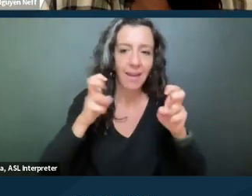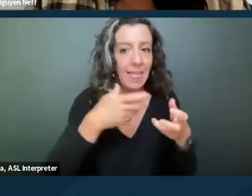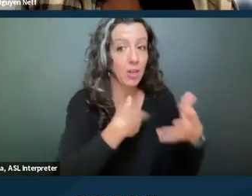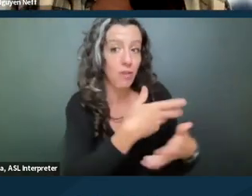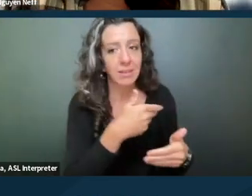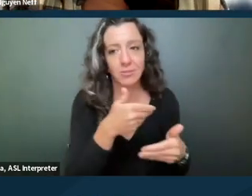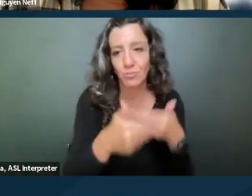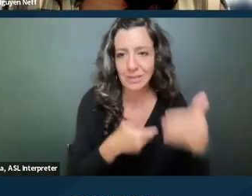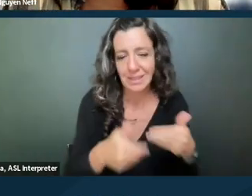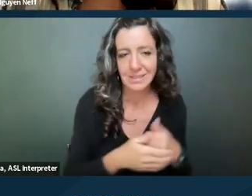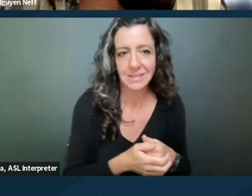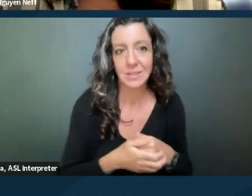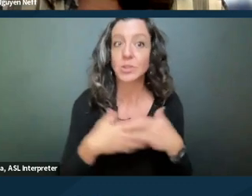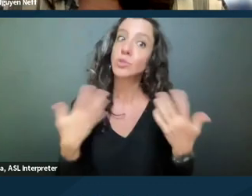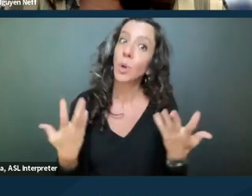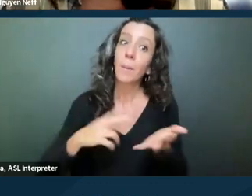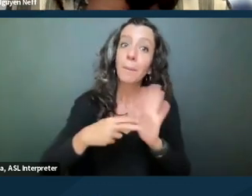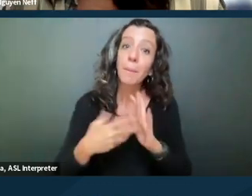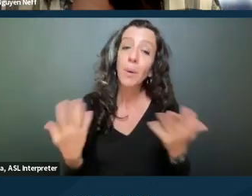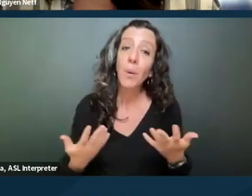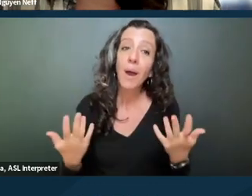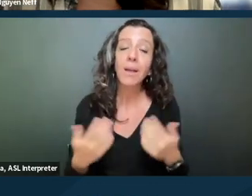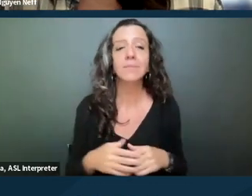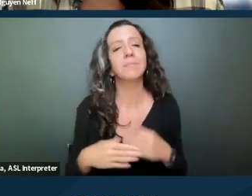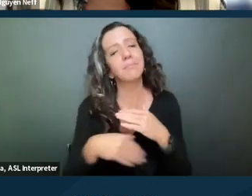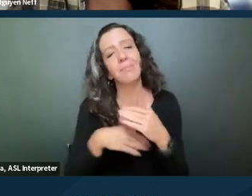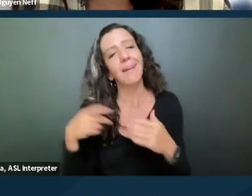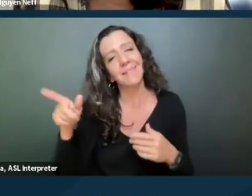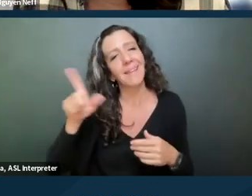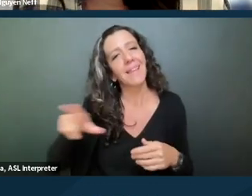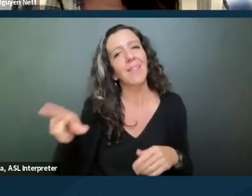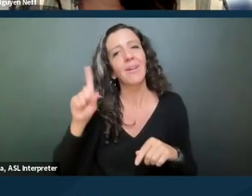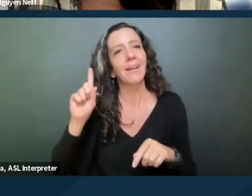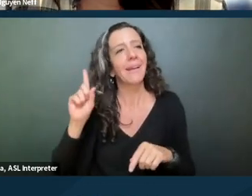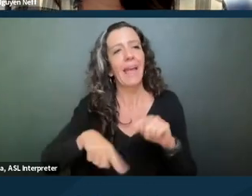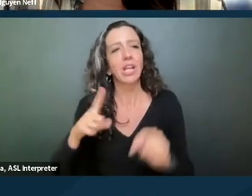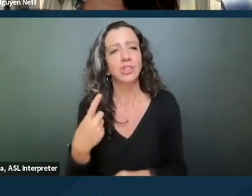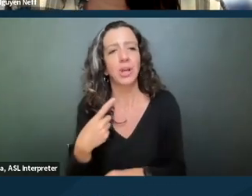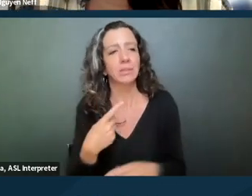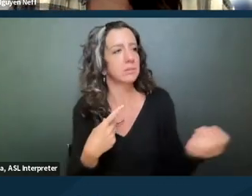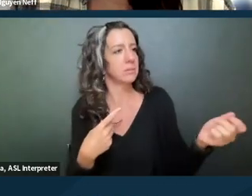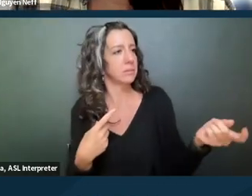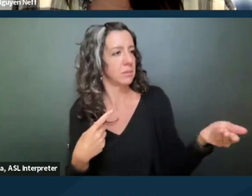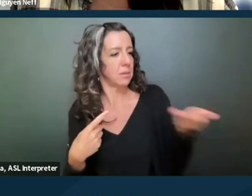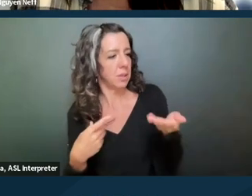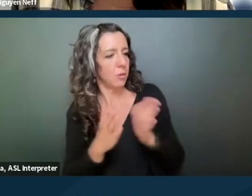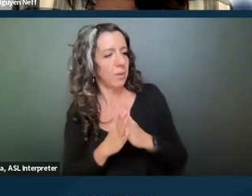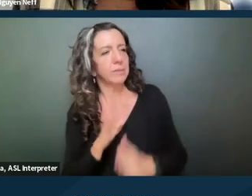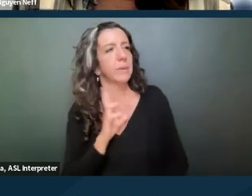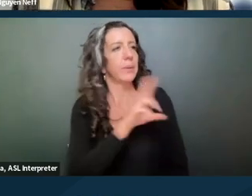So what this means is essentially the landlord can't just say no, especially if it was a decently written